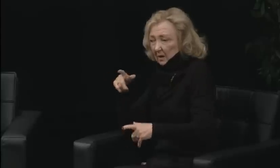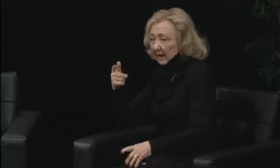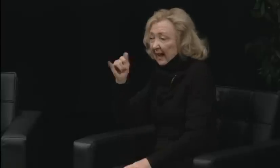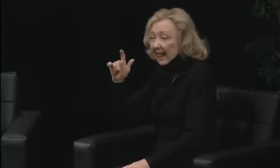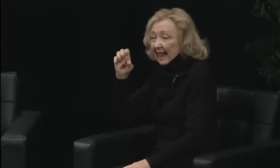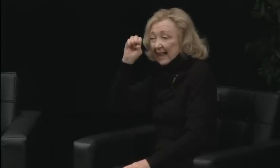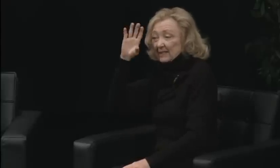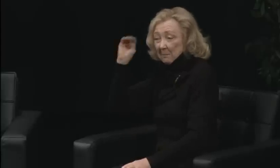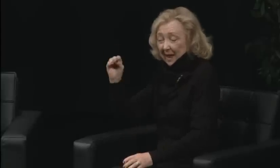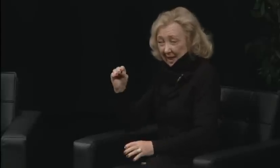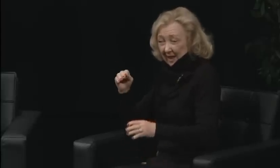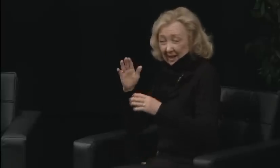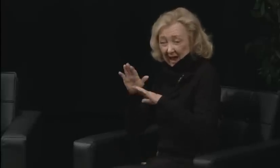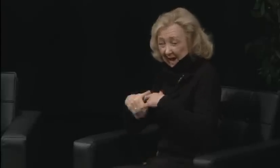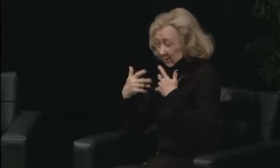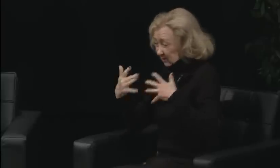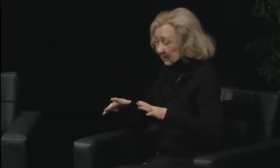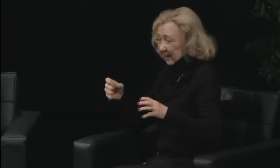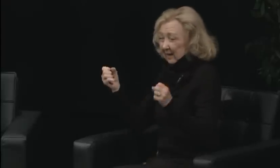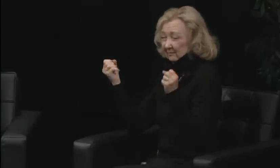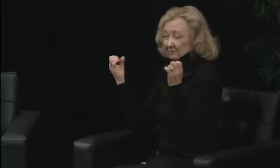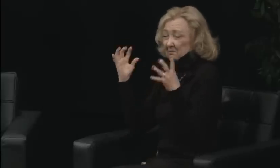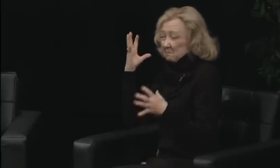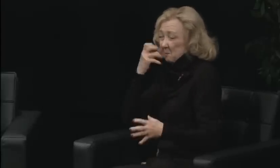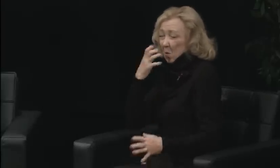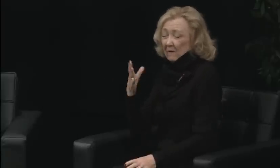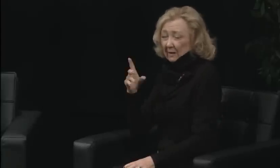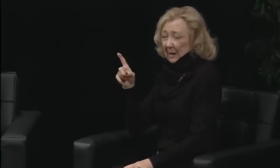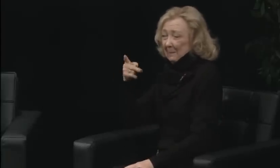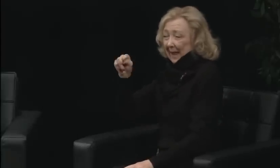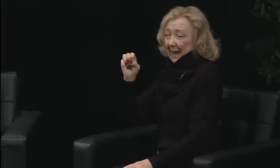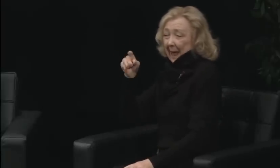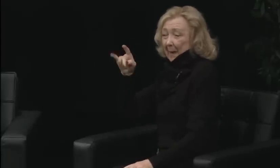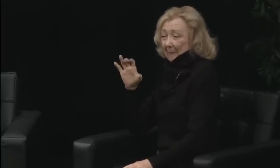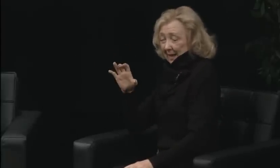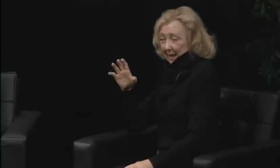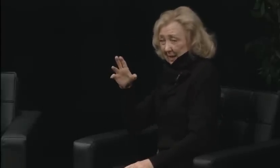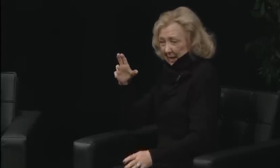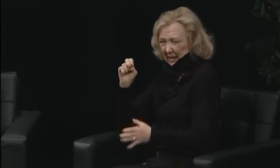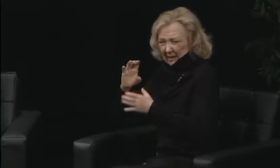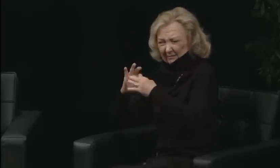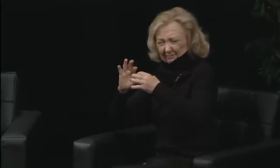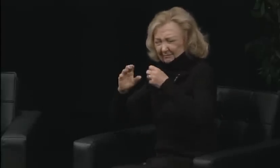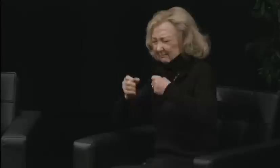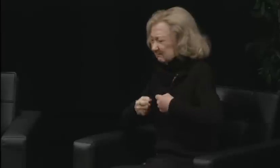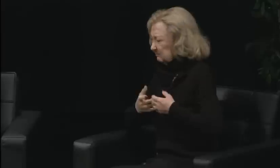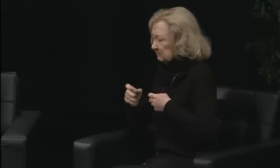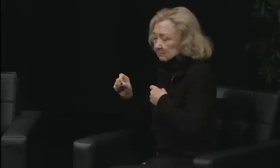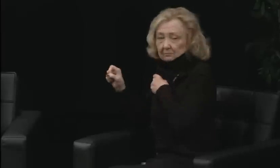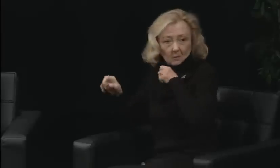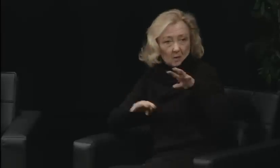that there wasn't going to be a national disaster or anything that would pull the focus away from us or the rug out from underneath us,